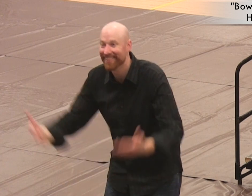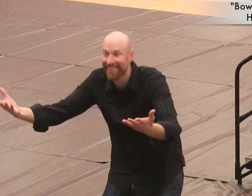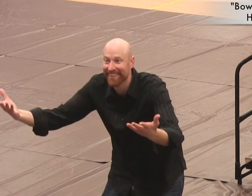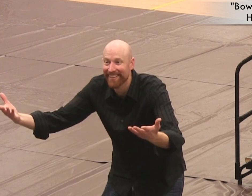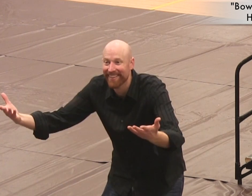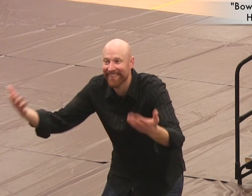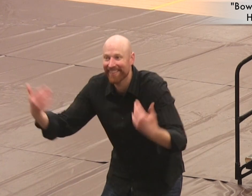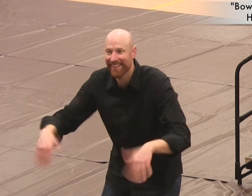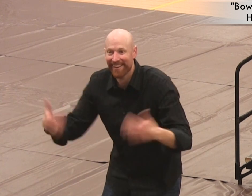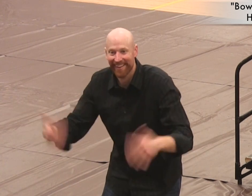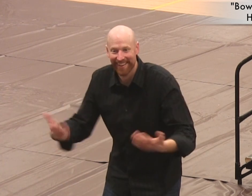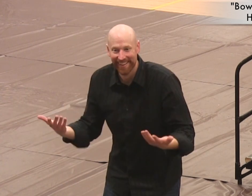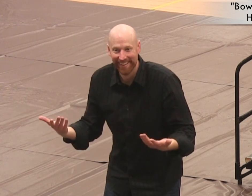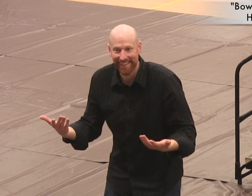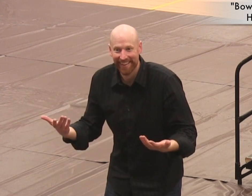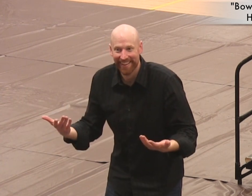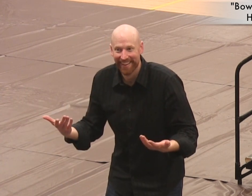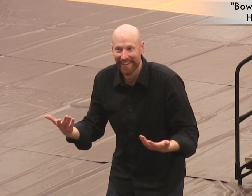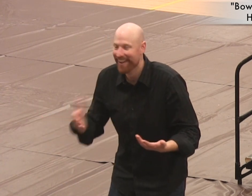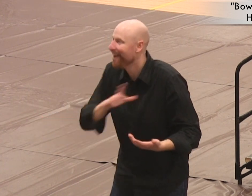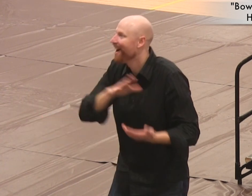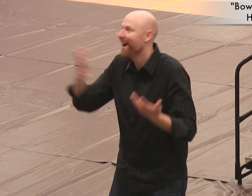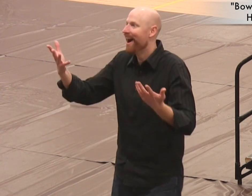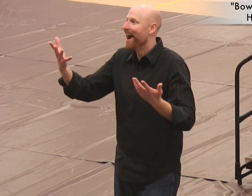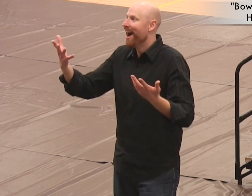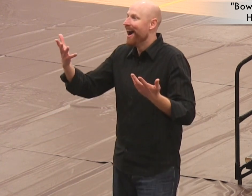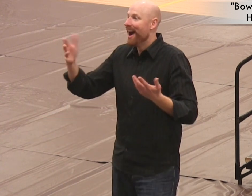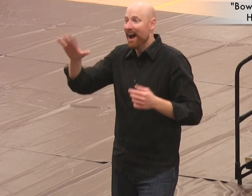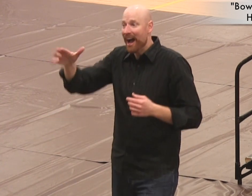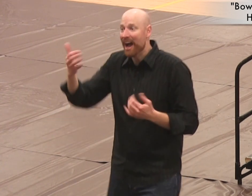How great is that?!